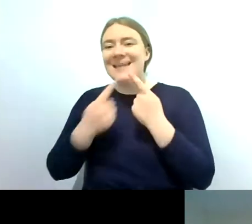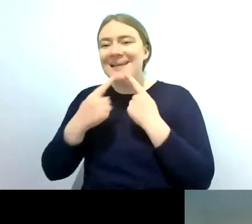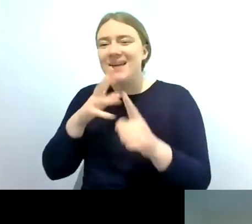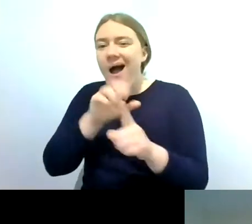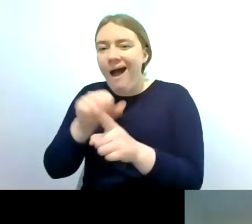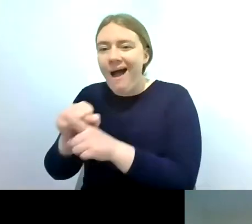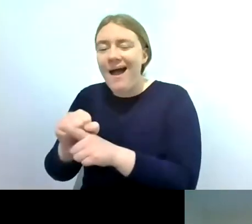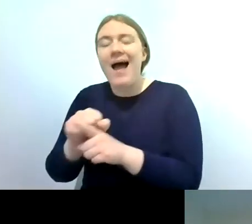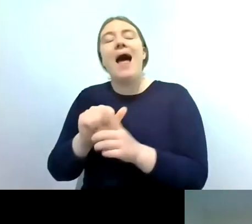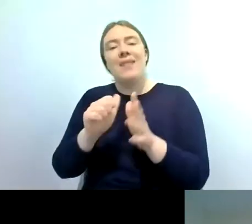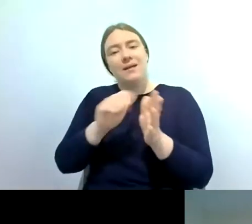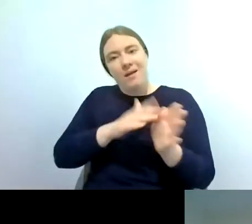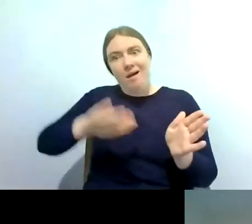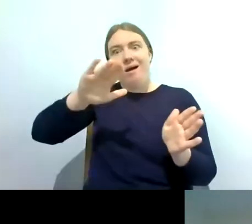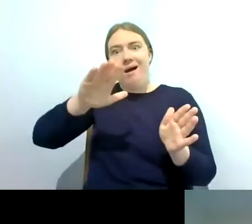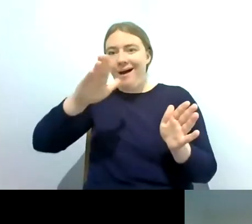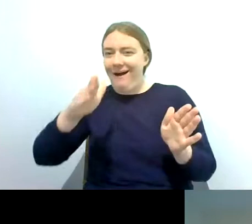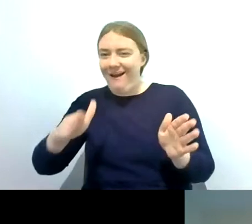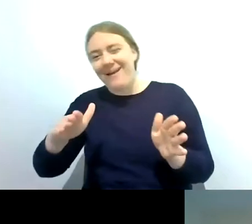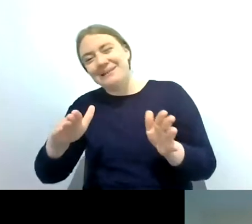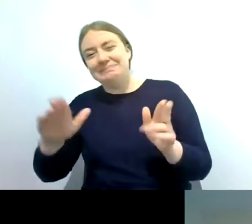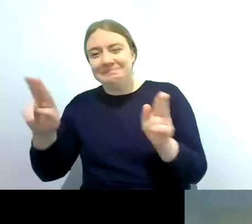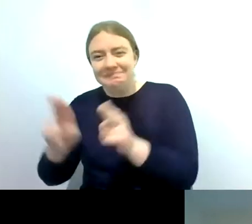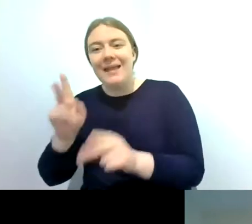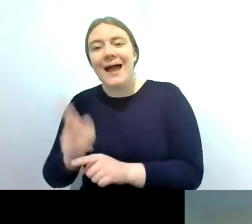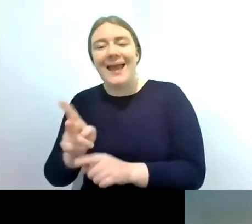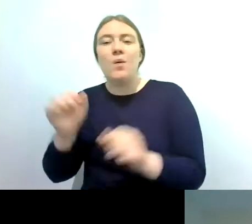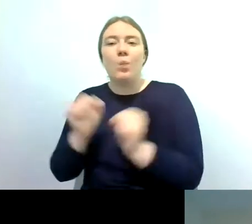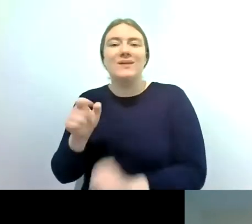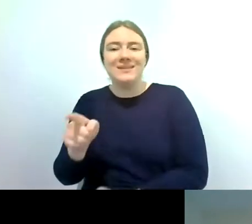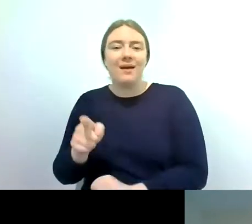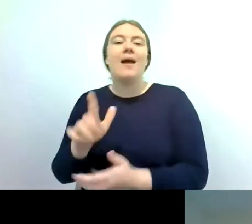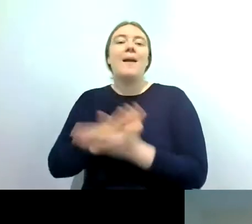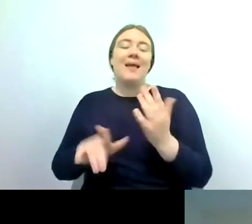winter and that's also an important consideration when you look at the riverfly data so